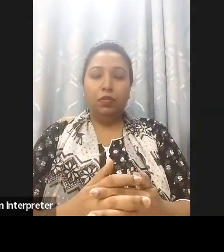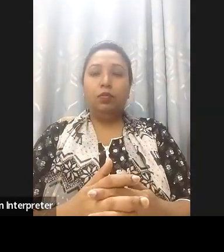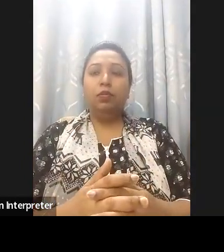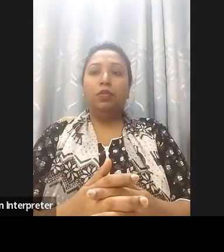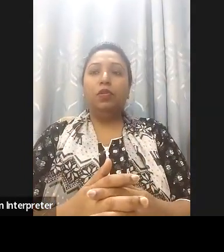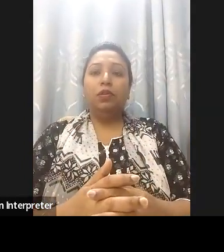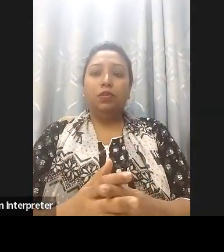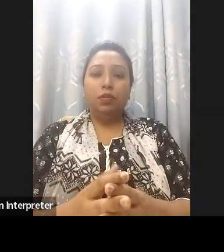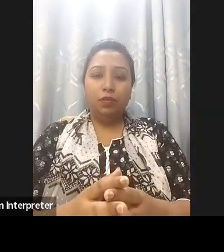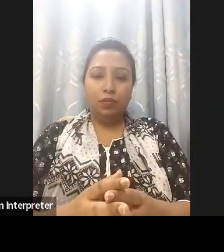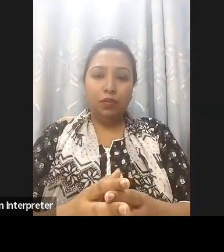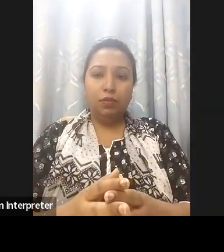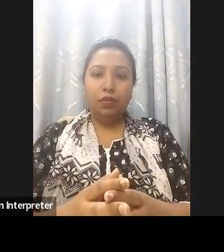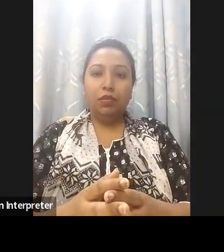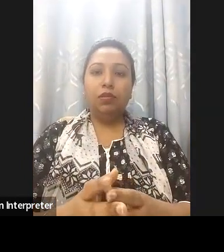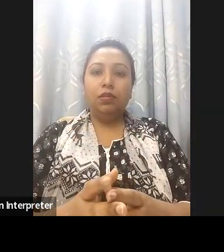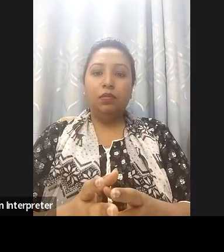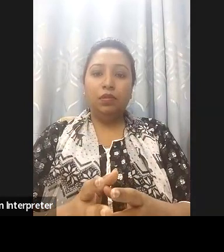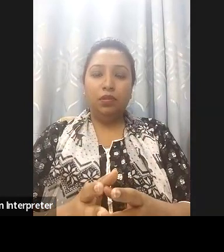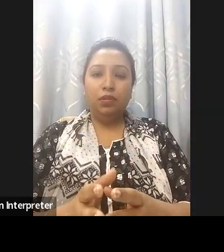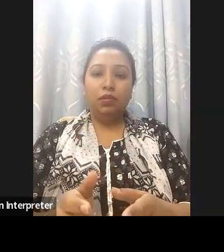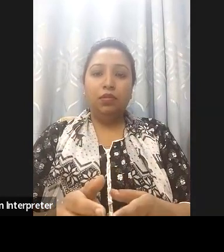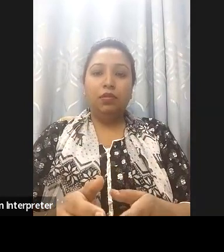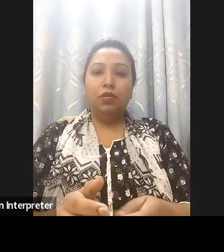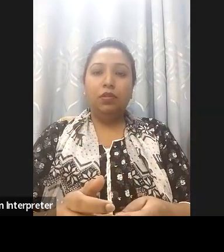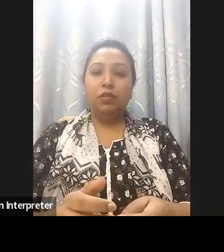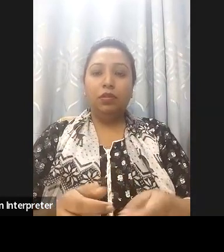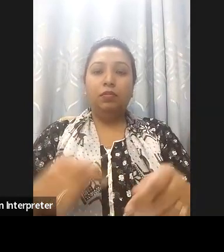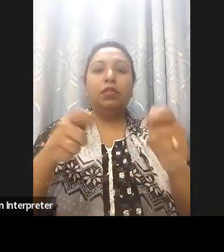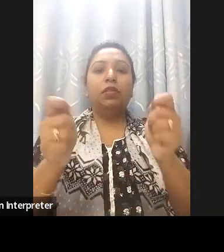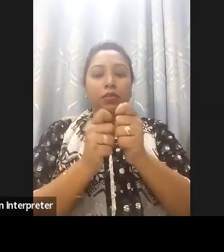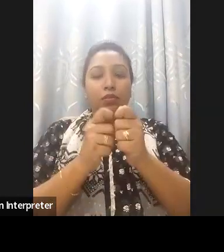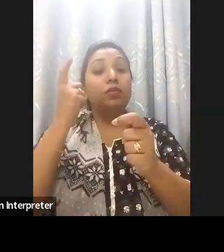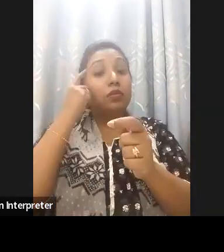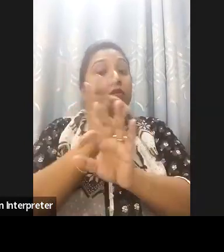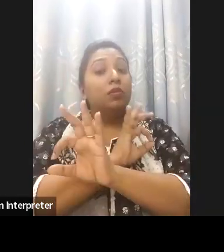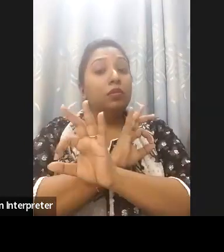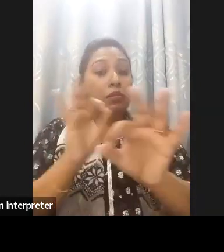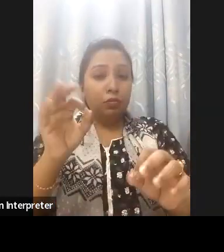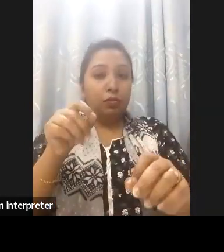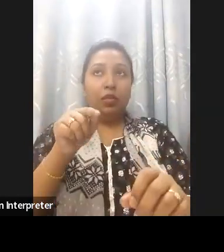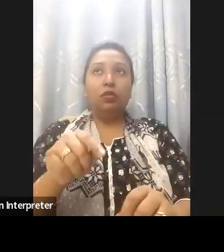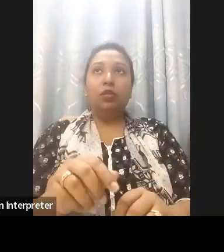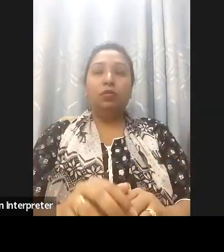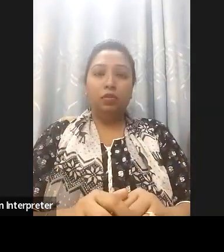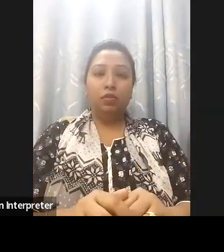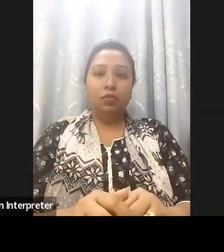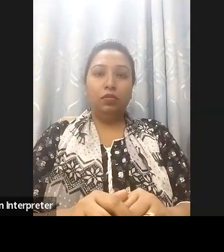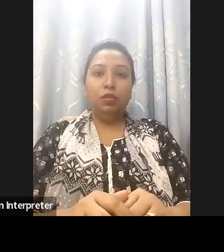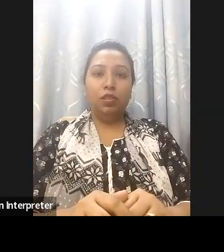to help me have inclusive technology does have the necessary knowledge to implement the international